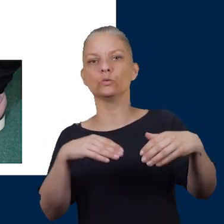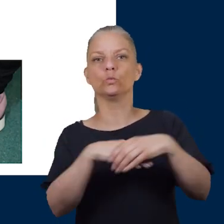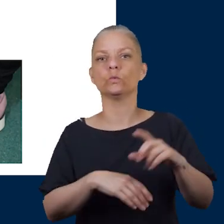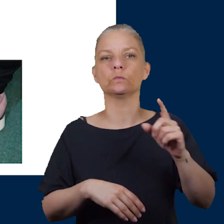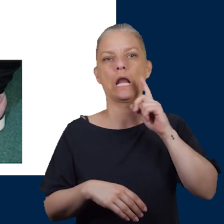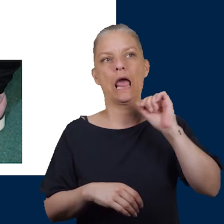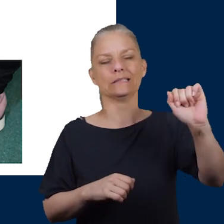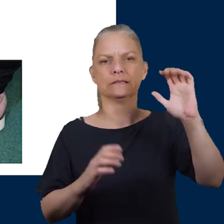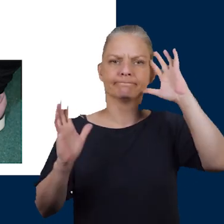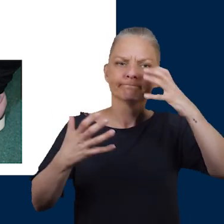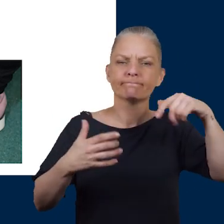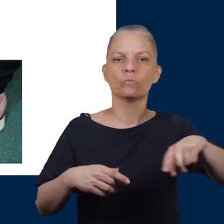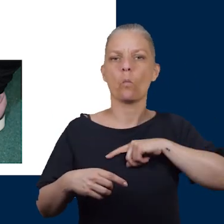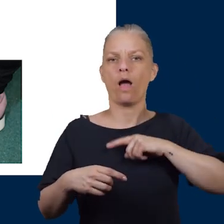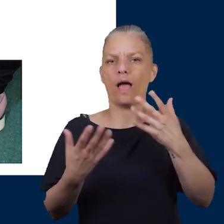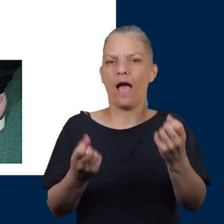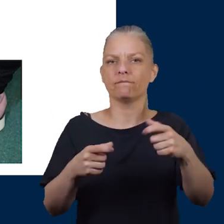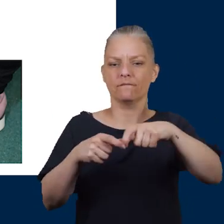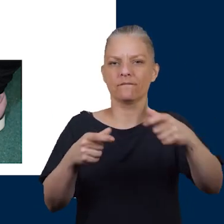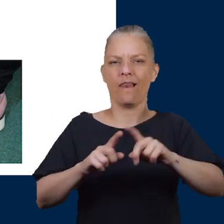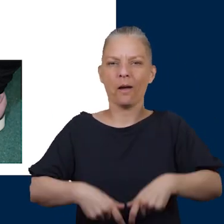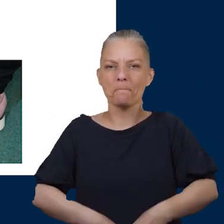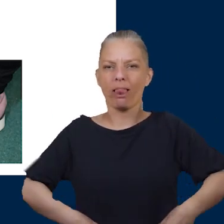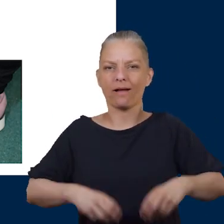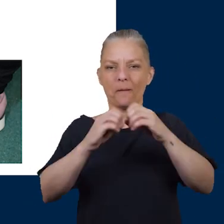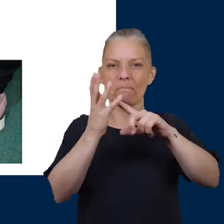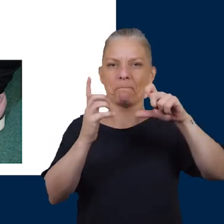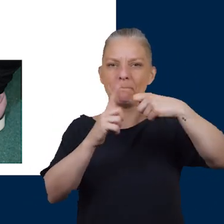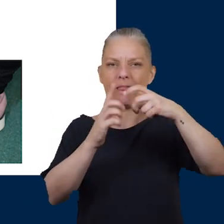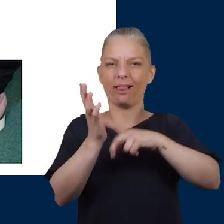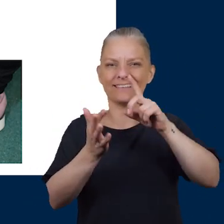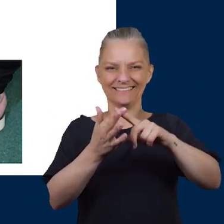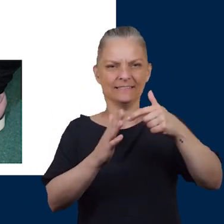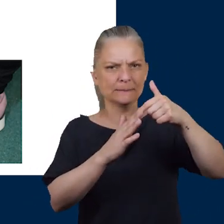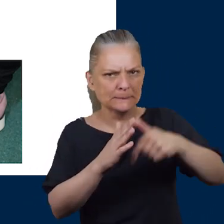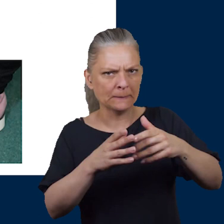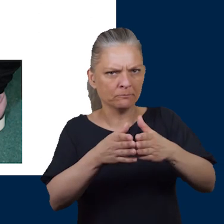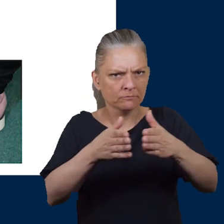as far as ladies are concerned as it is a buckle it's deep enough wide enough and it doesn't have